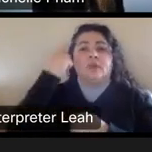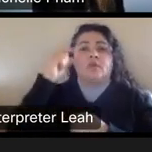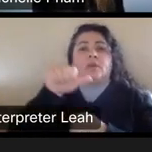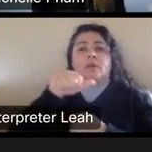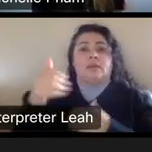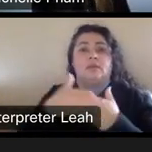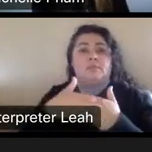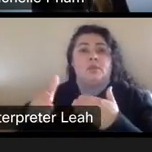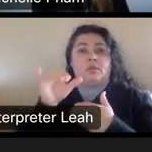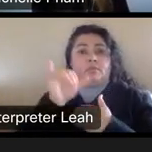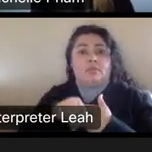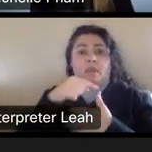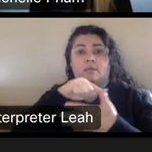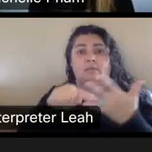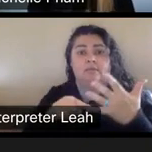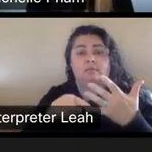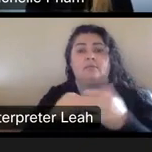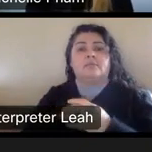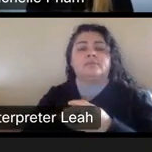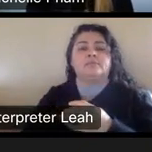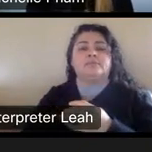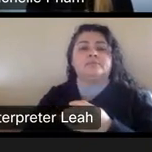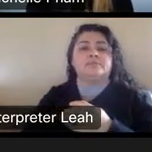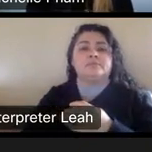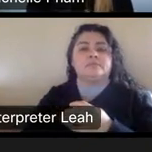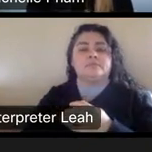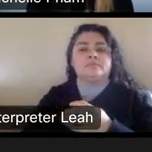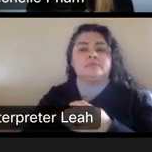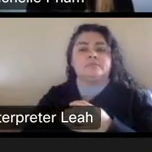though. Um.